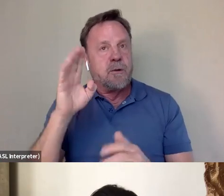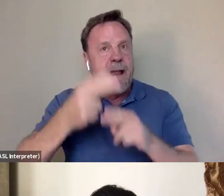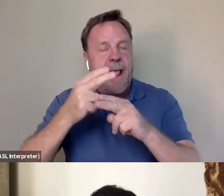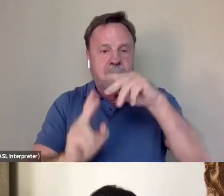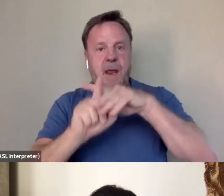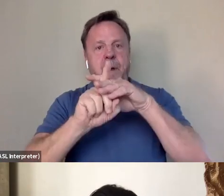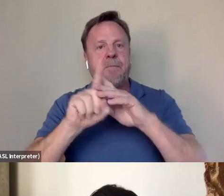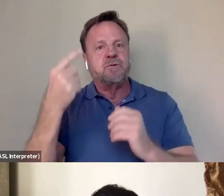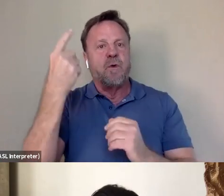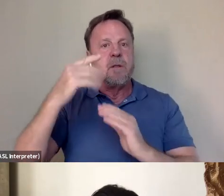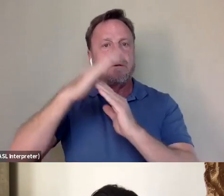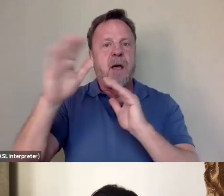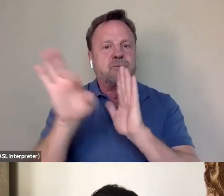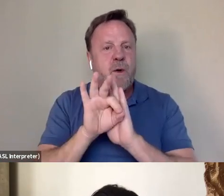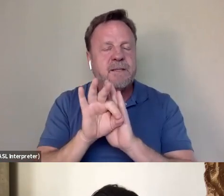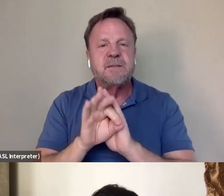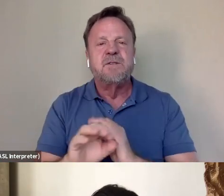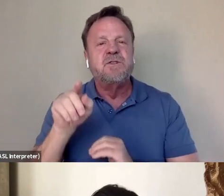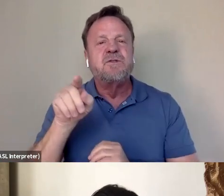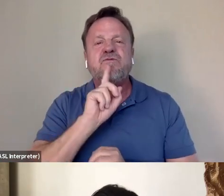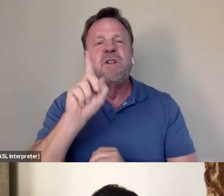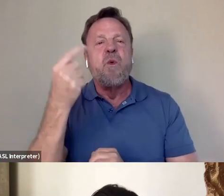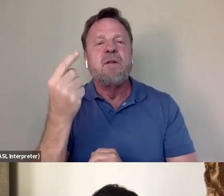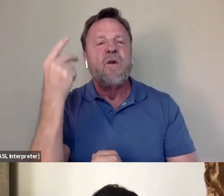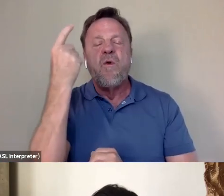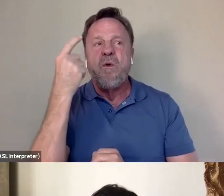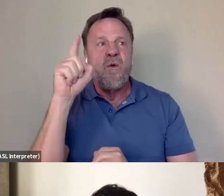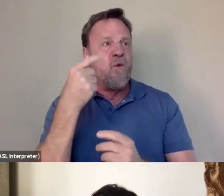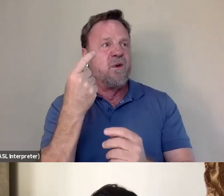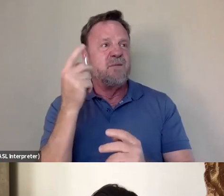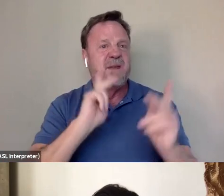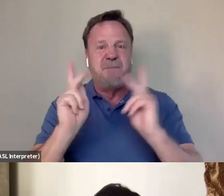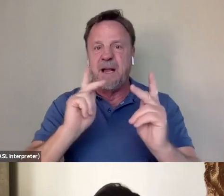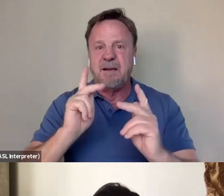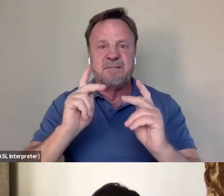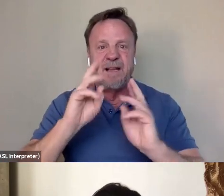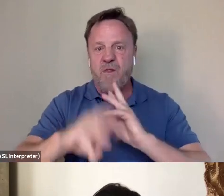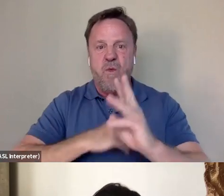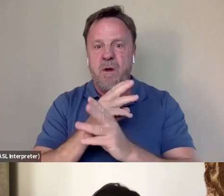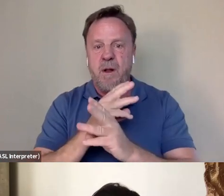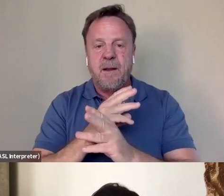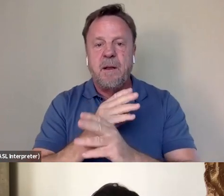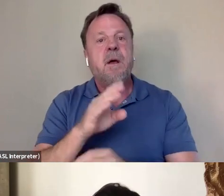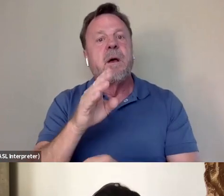but she's really one of the only people in the world, or, you know sadly because Brandon, her brother,